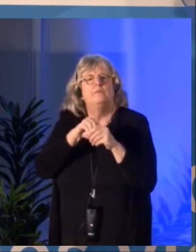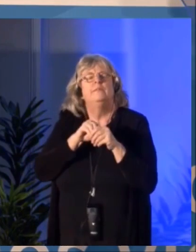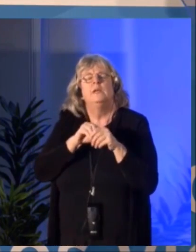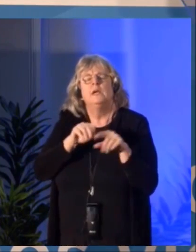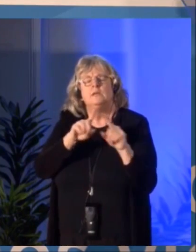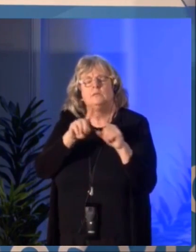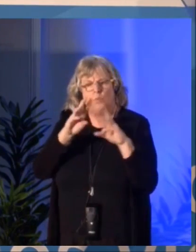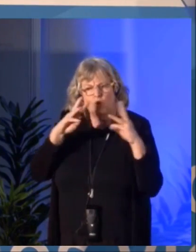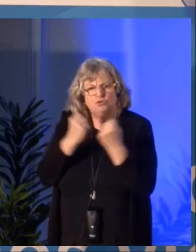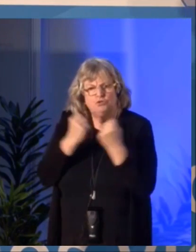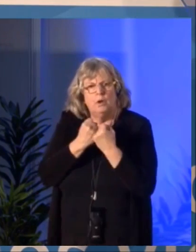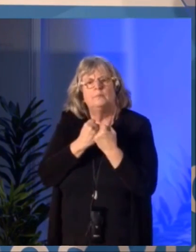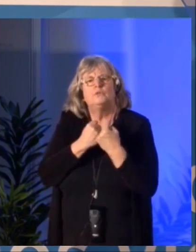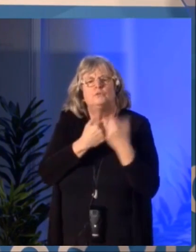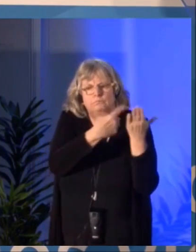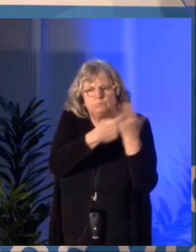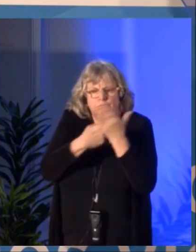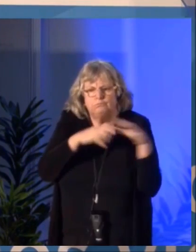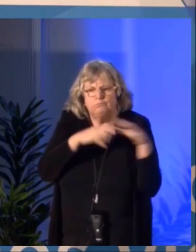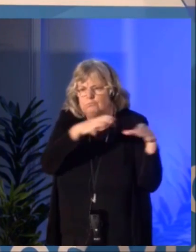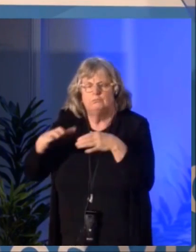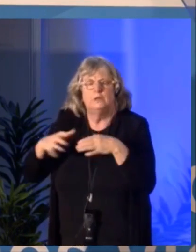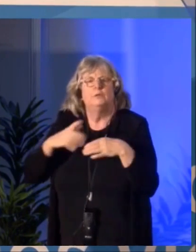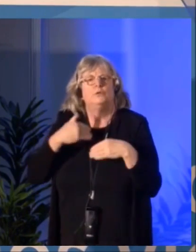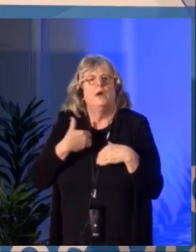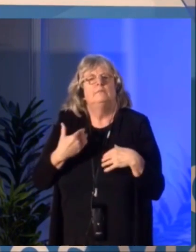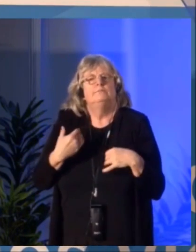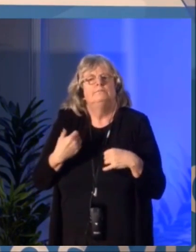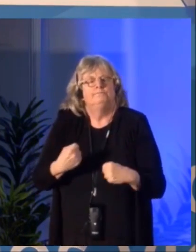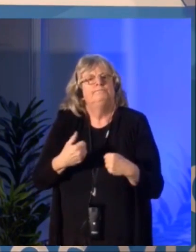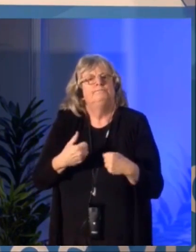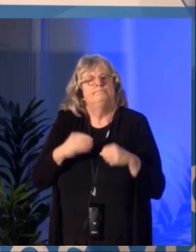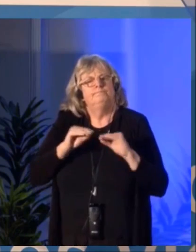that will bring together more than 250 people selected